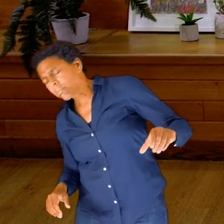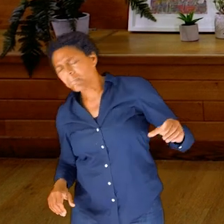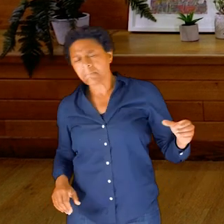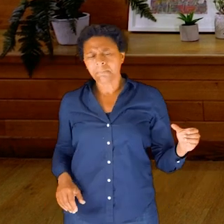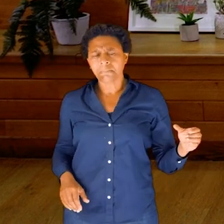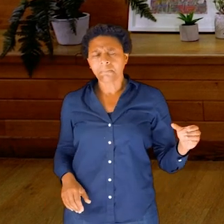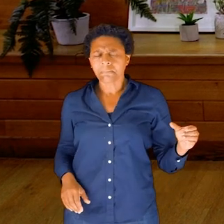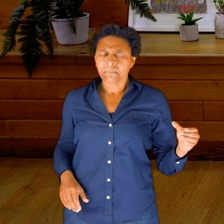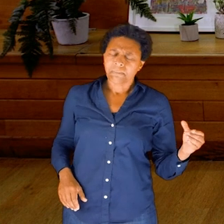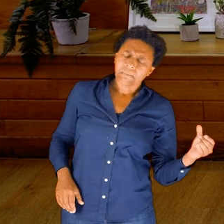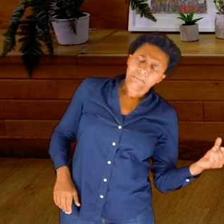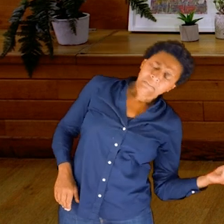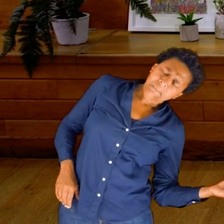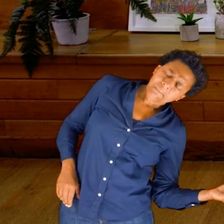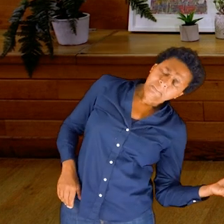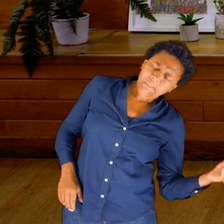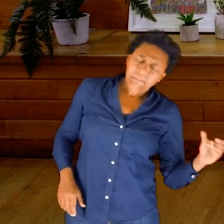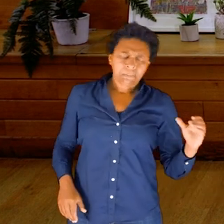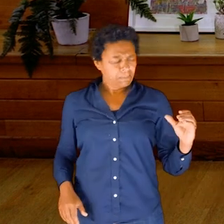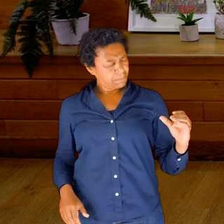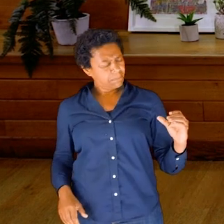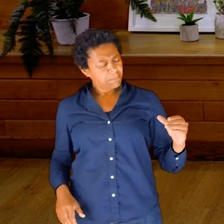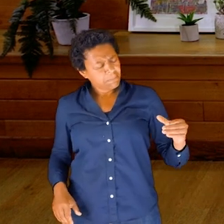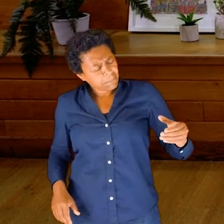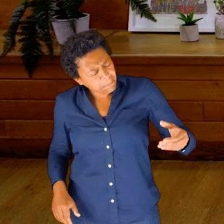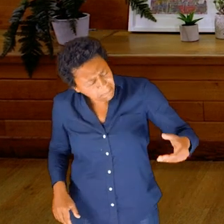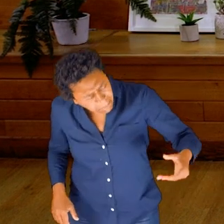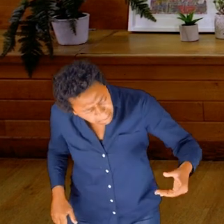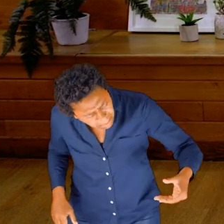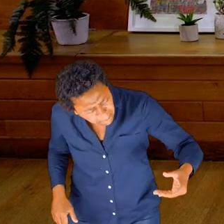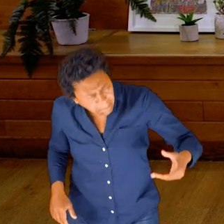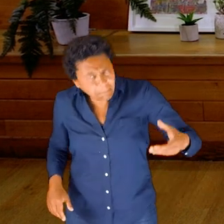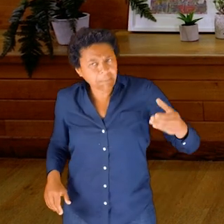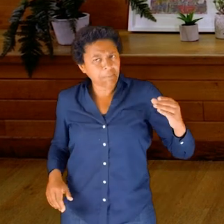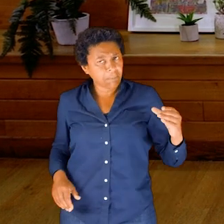Perhaps you’d like to take some water, hold some water in your mouth.